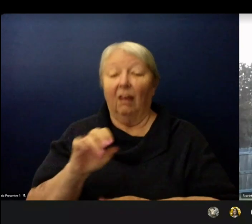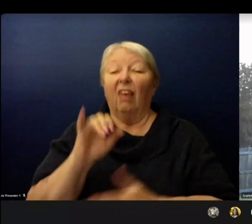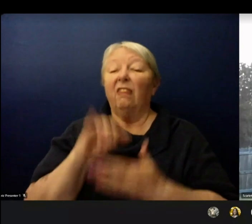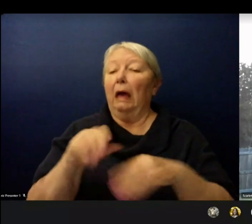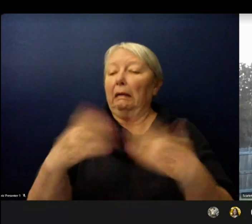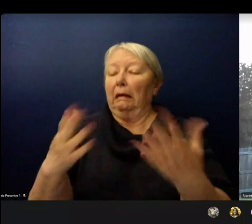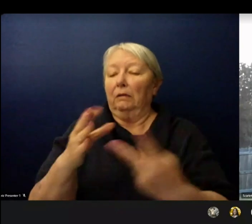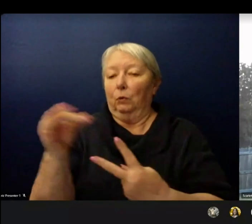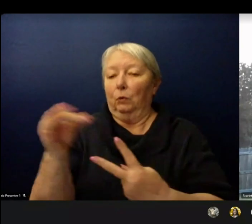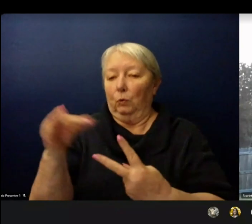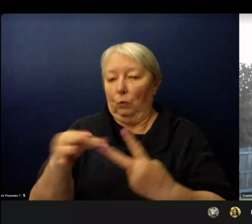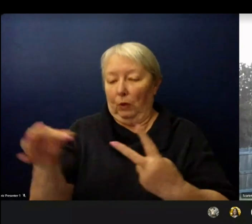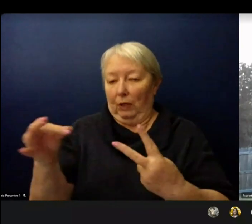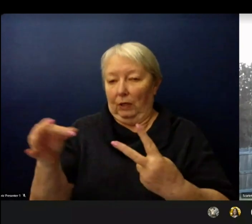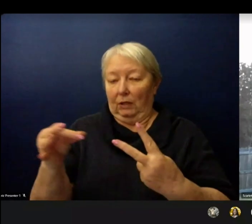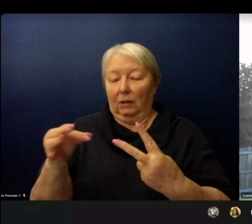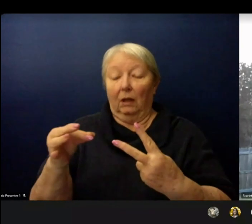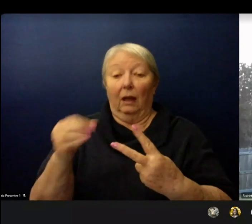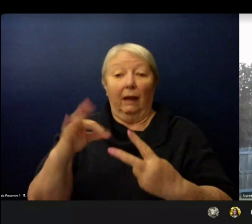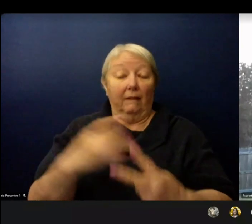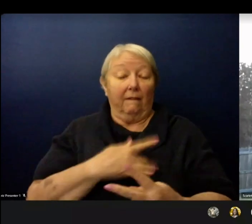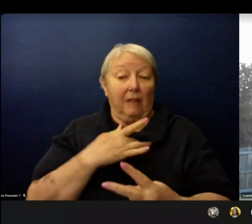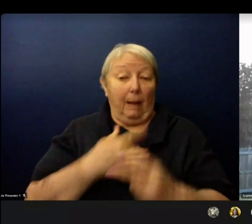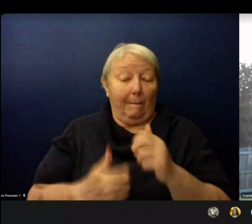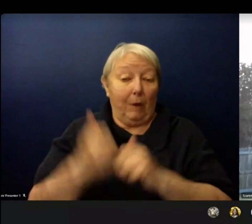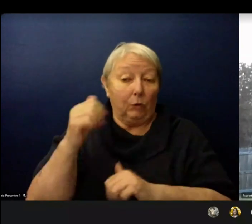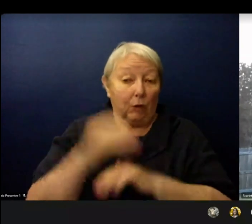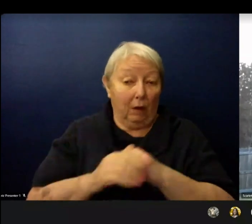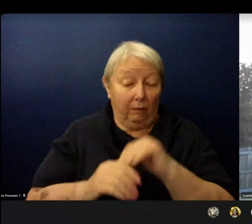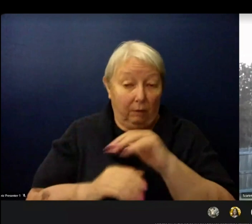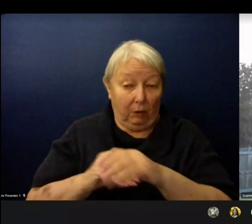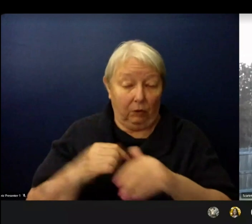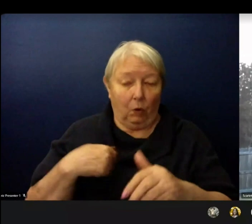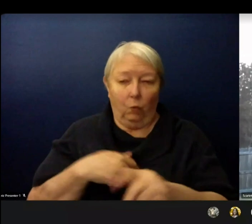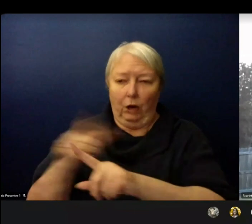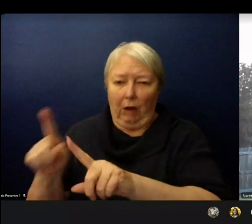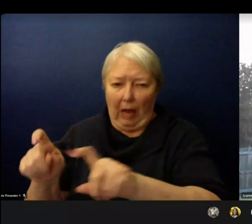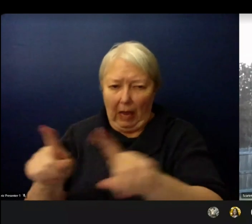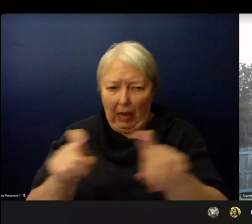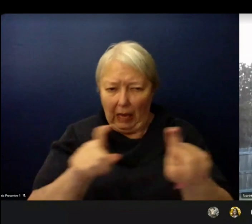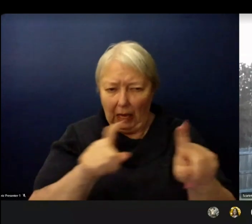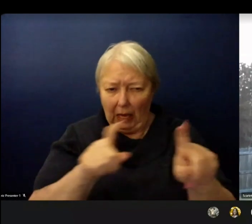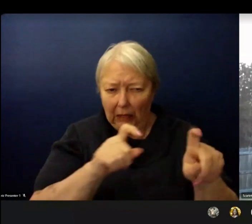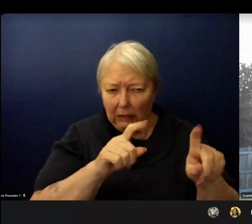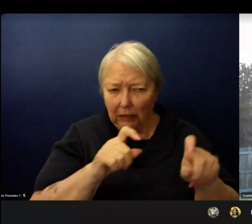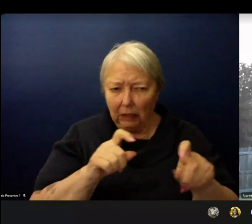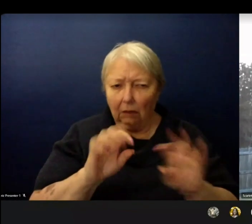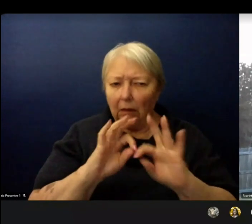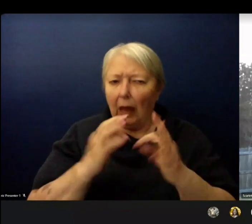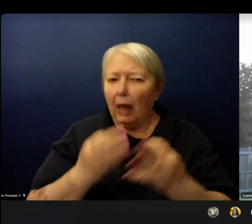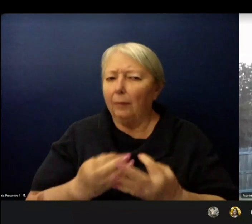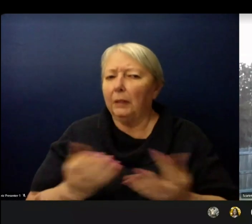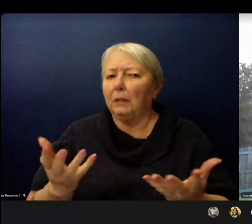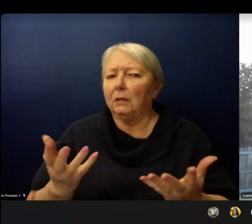We're surveying families now to gather input about how they would like their students to finish the remainder of this school year.